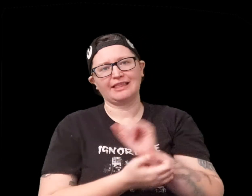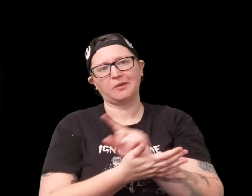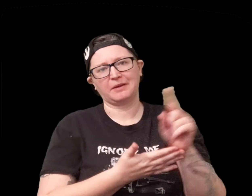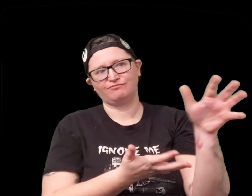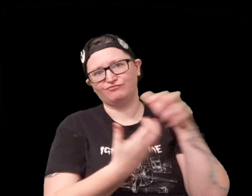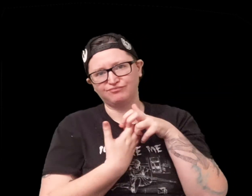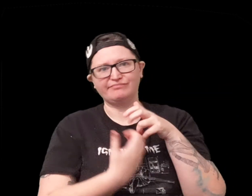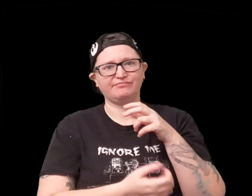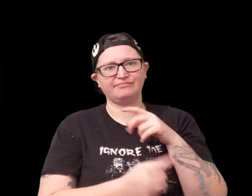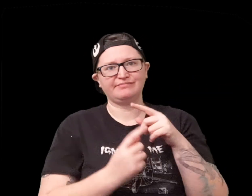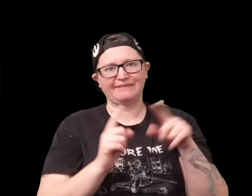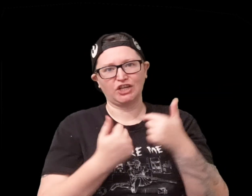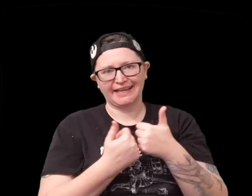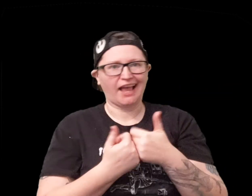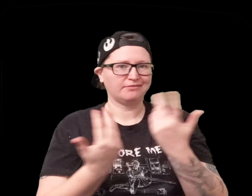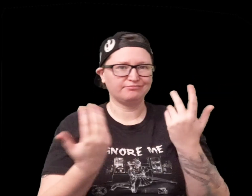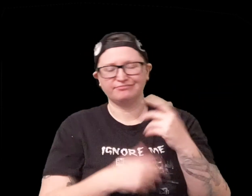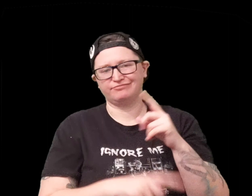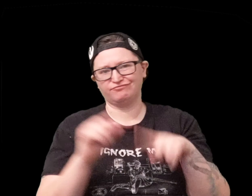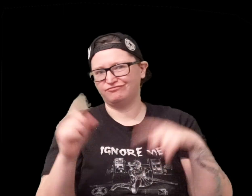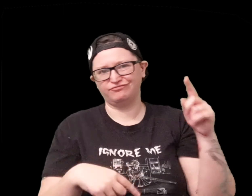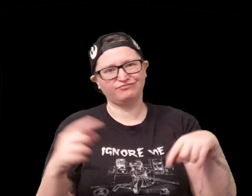just you know different things that I've gotten that week different games